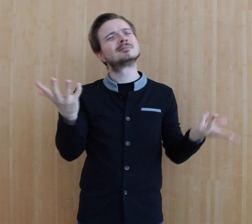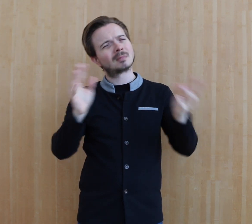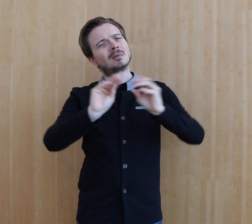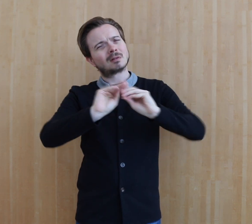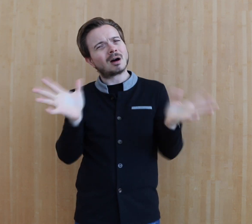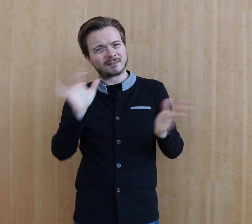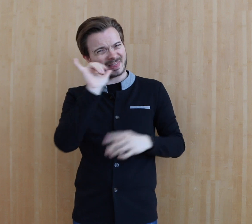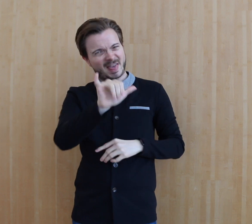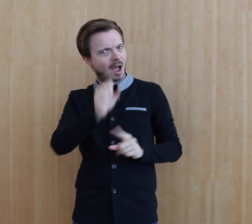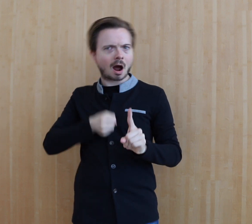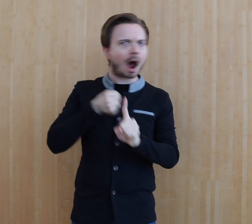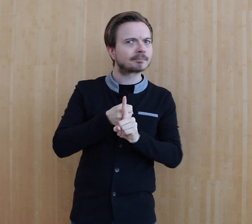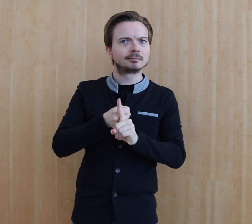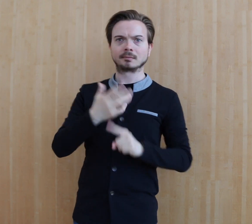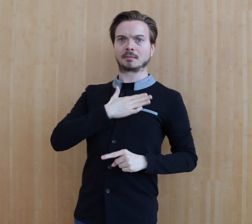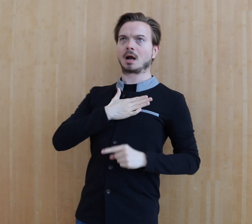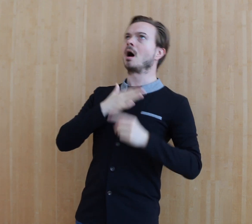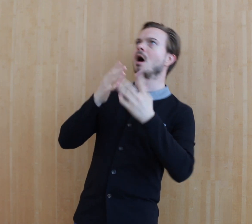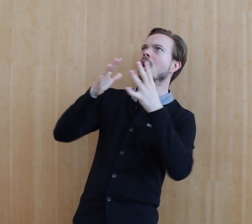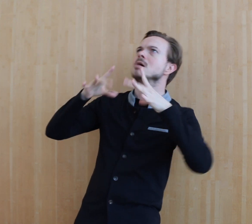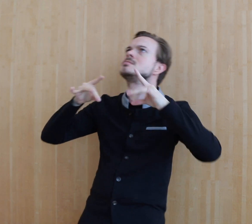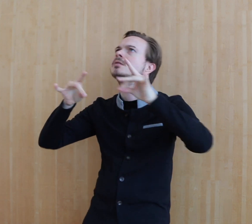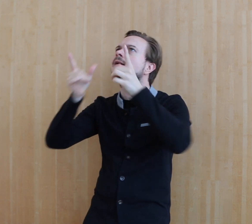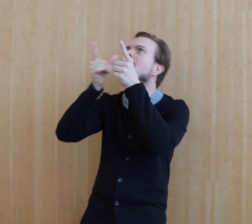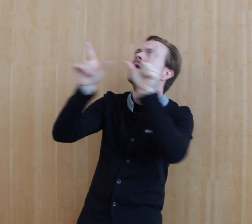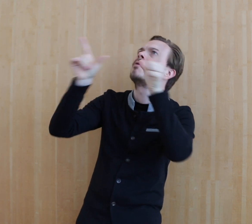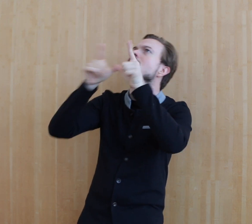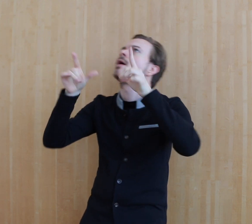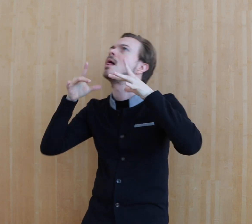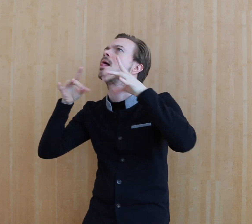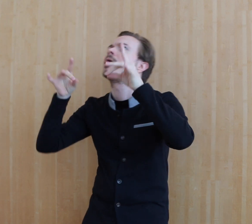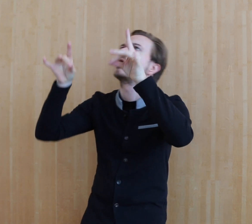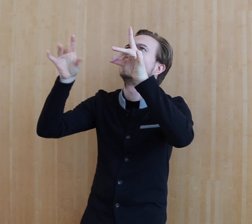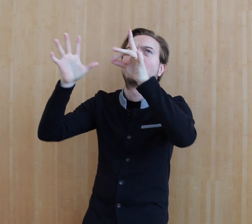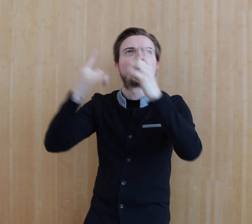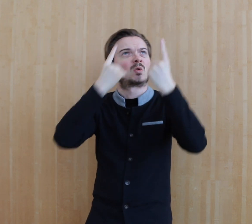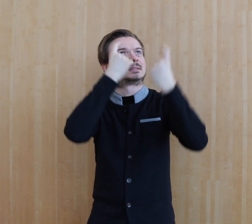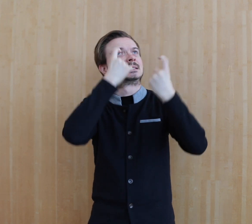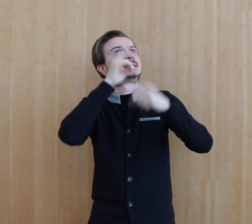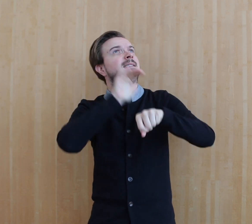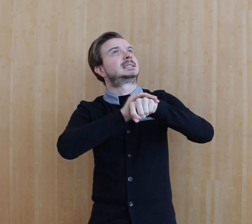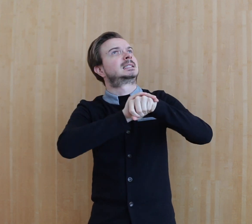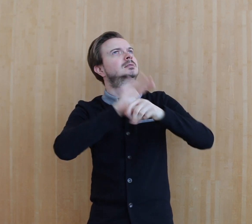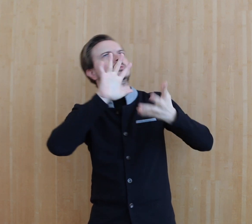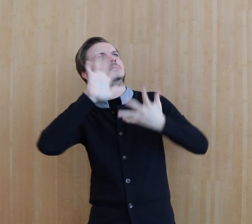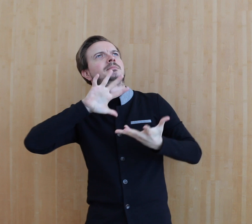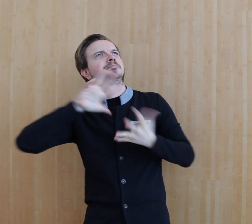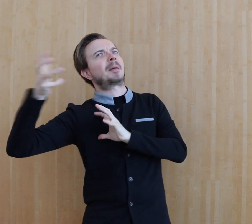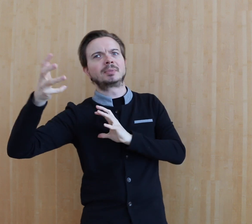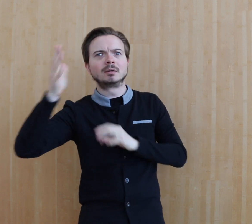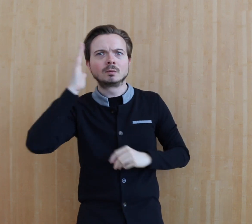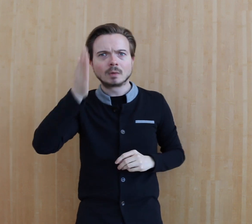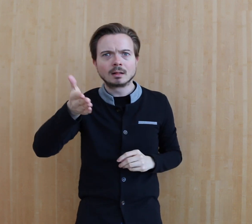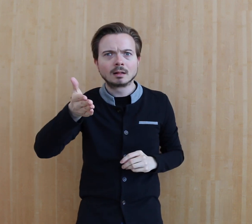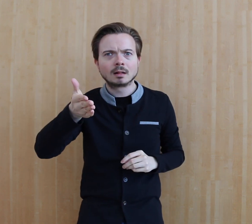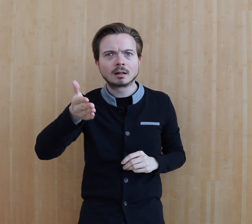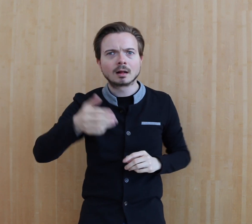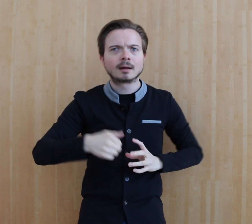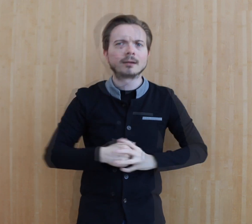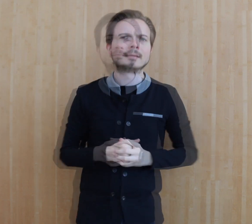So that problematic input will definitely impact the ability to effectively acquire any kind of language. And then when you go and try testing that child's English development, it will be skewed.